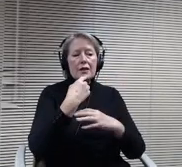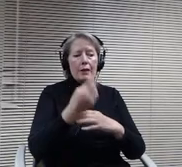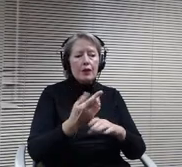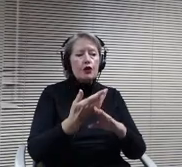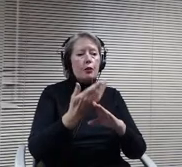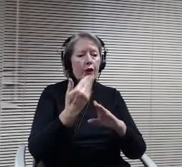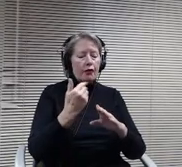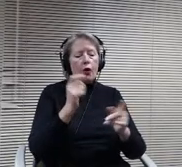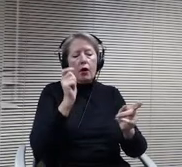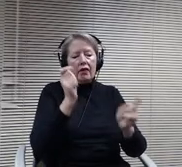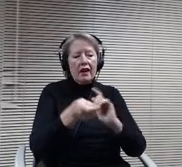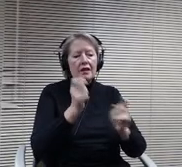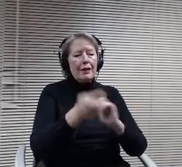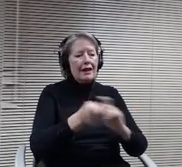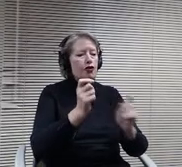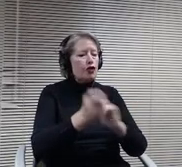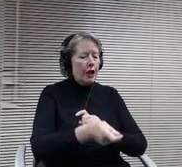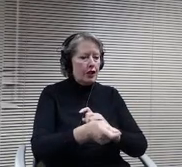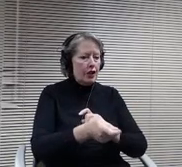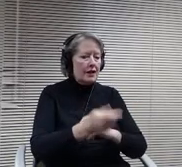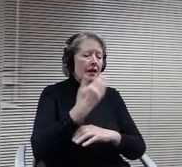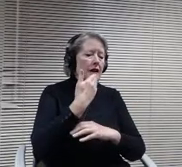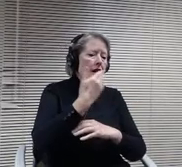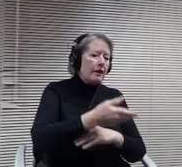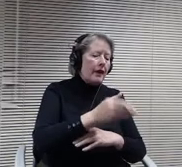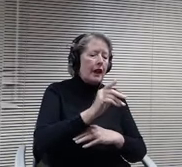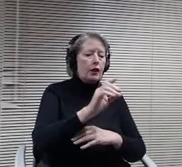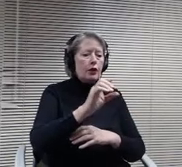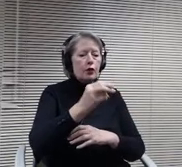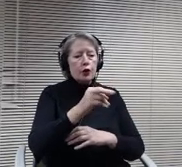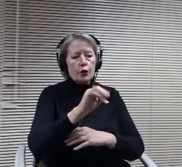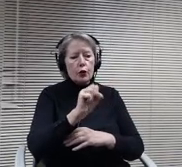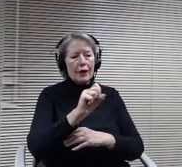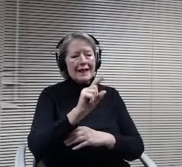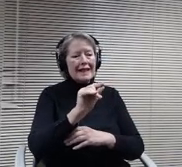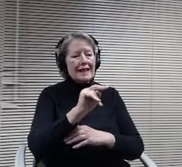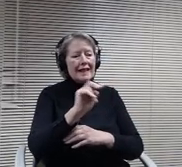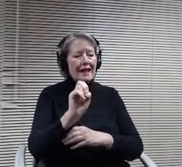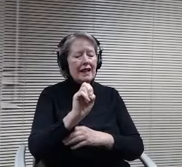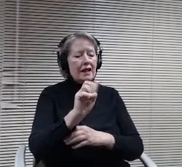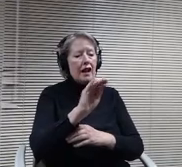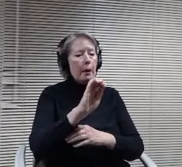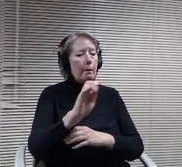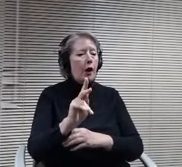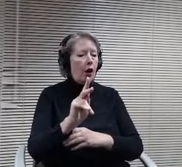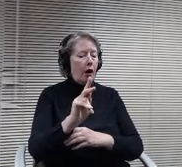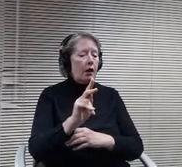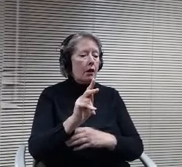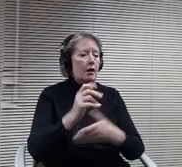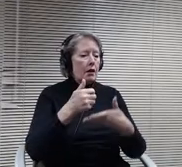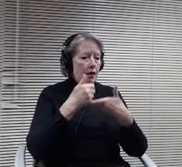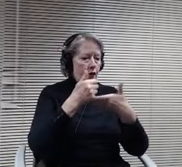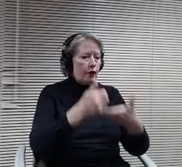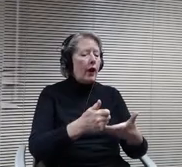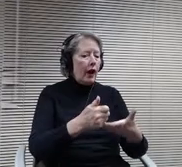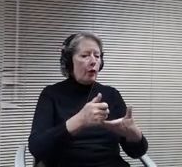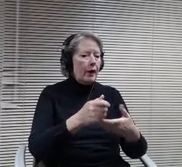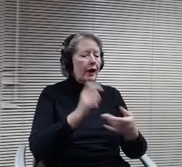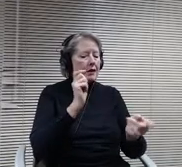thank you to Christine and Mark for moving us in in this direction. And so.